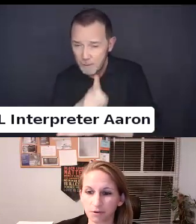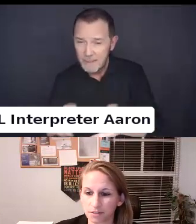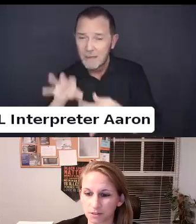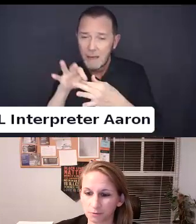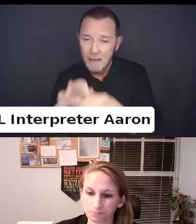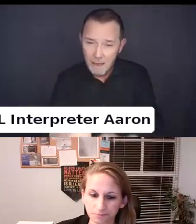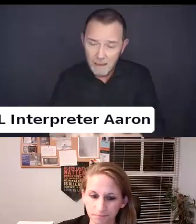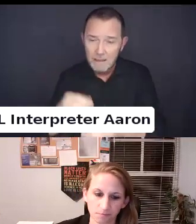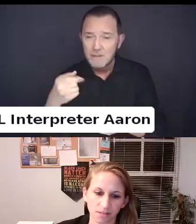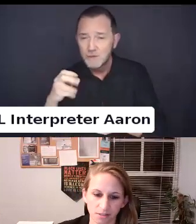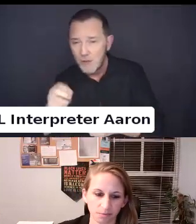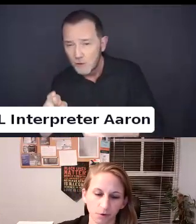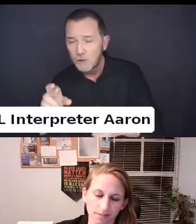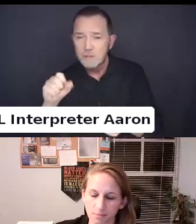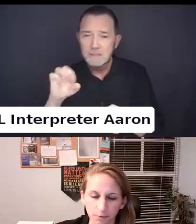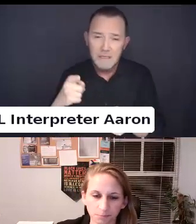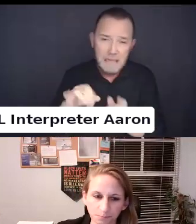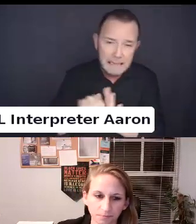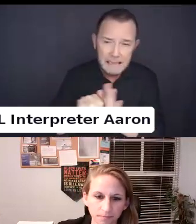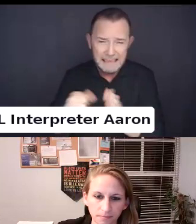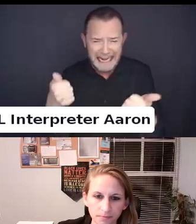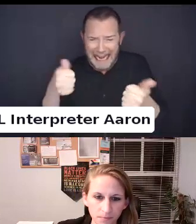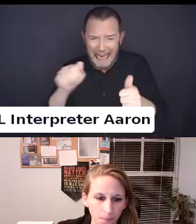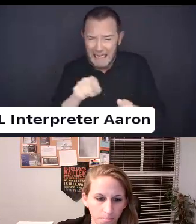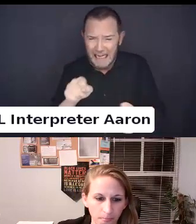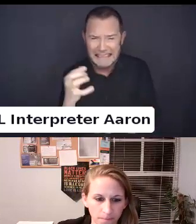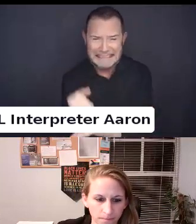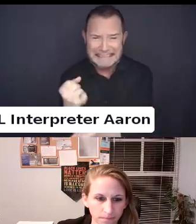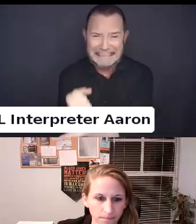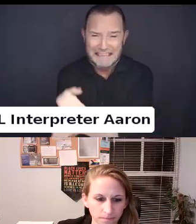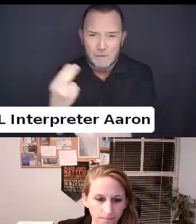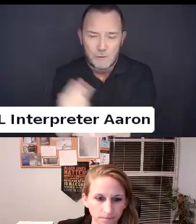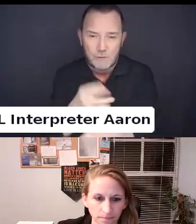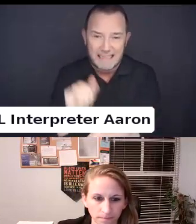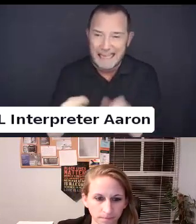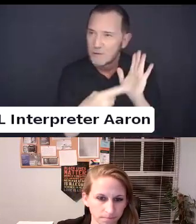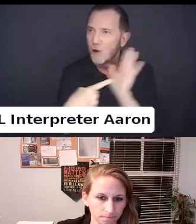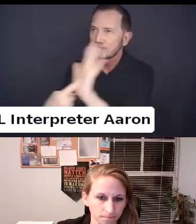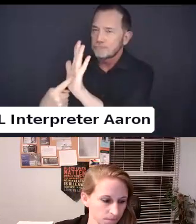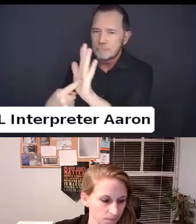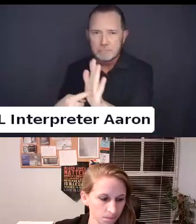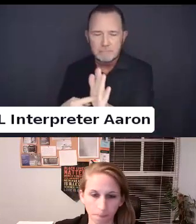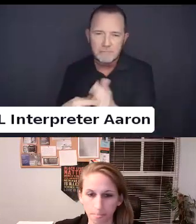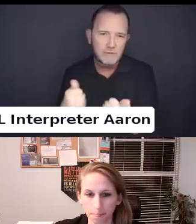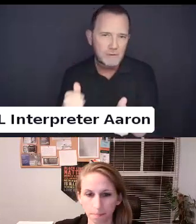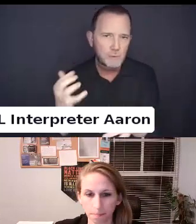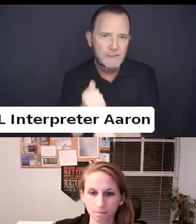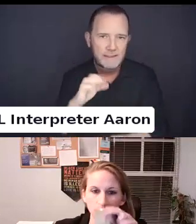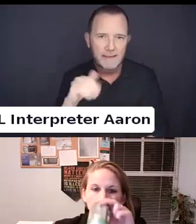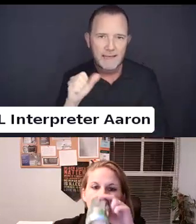That is just one example.